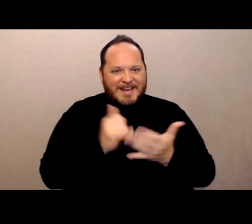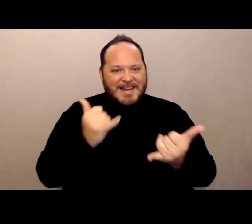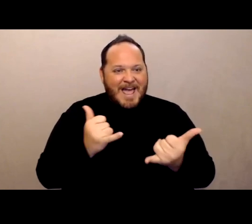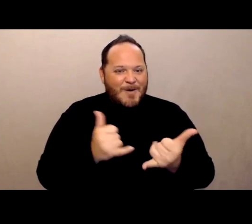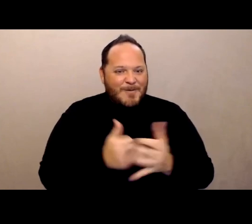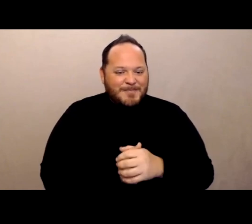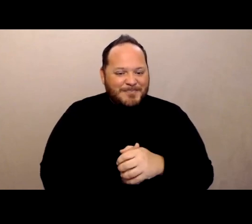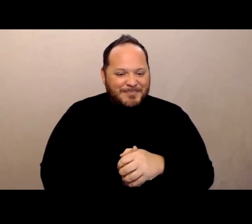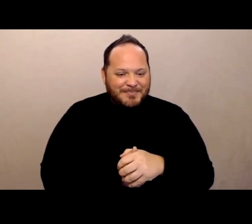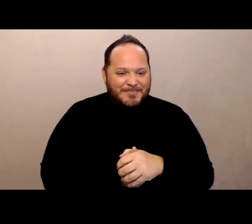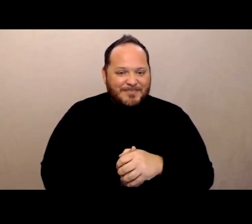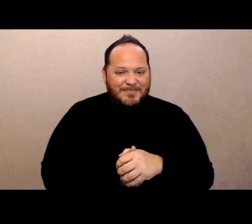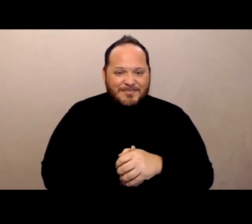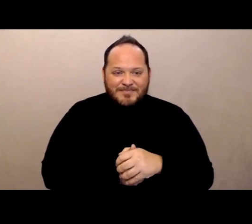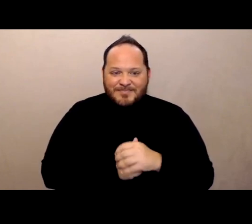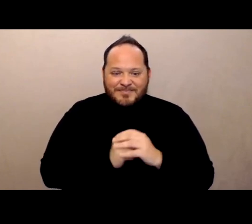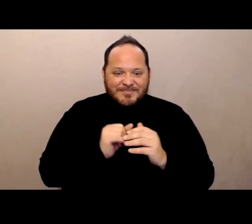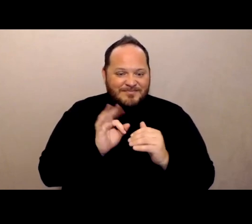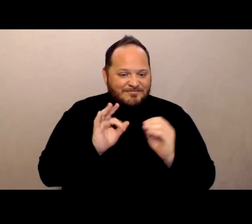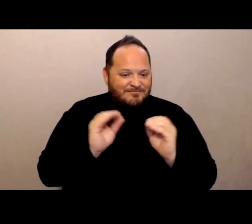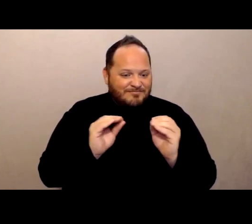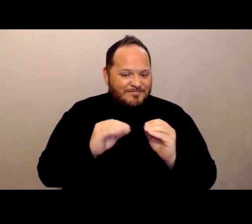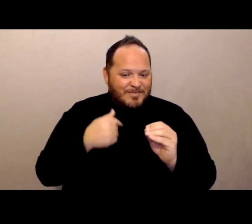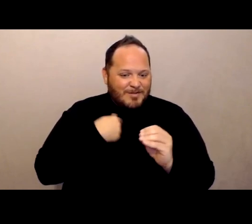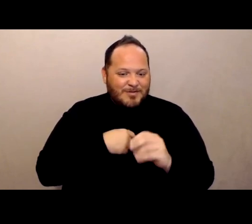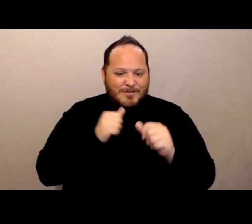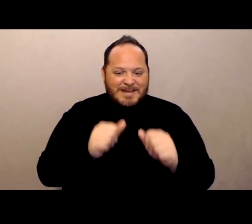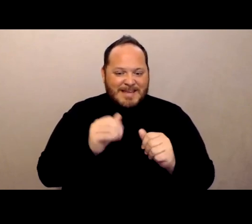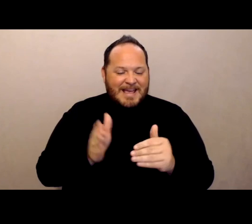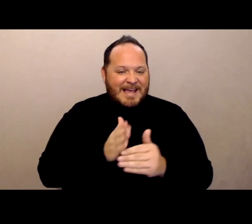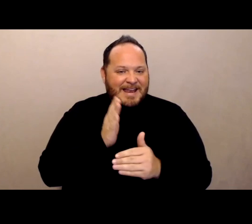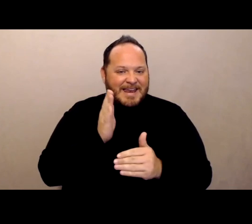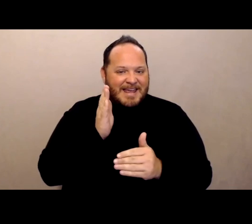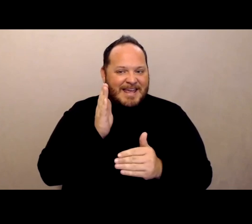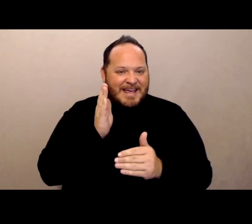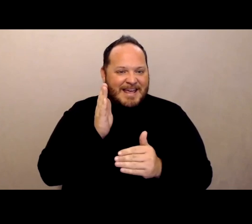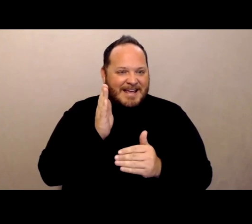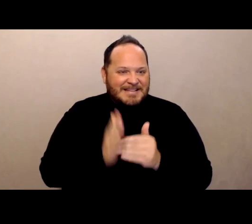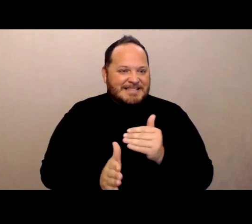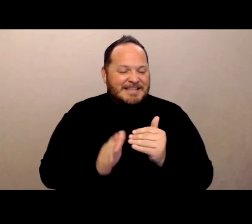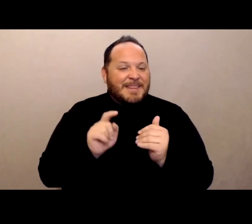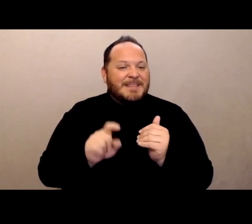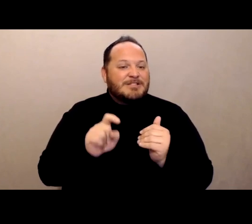Otherwise we can end on, we'd been planning on these are supposed to be 45 minutes.